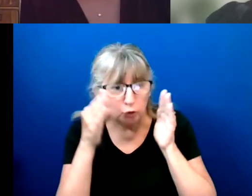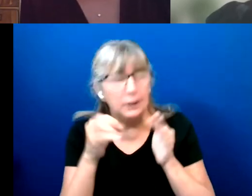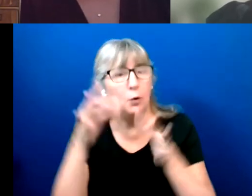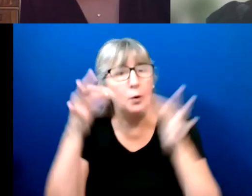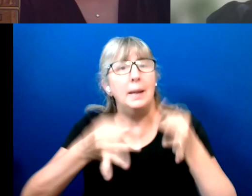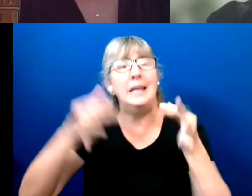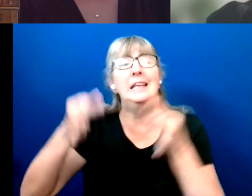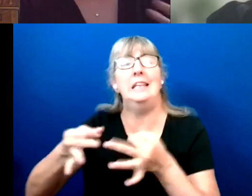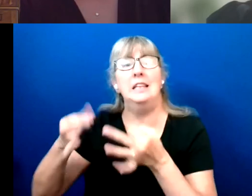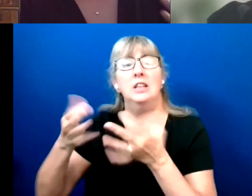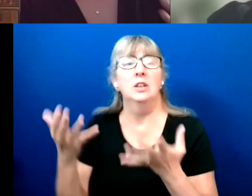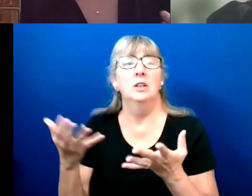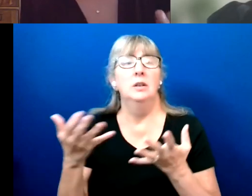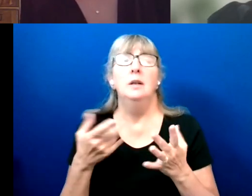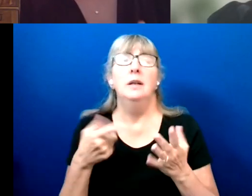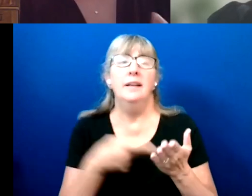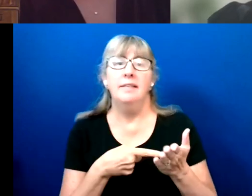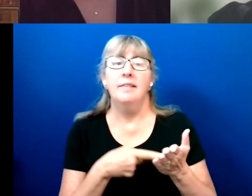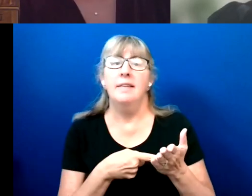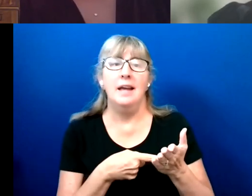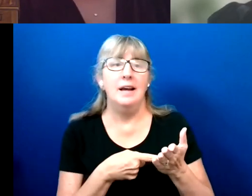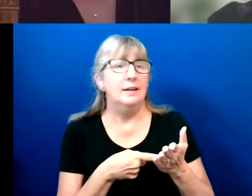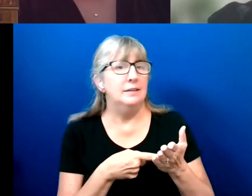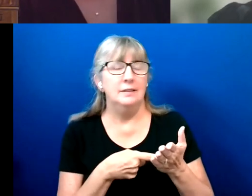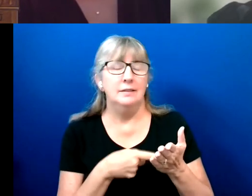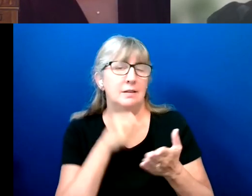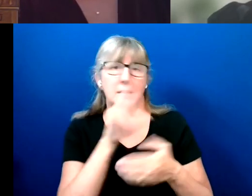And that is very under inclusive measure.